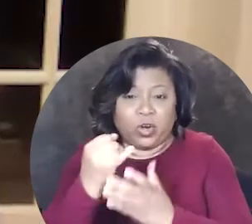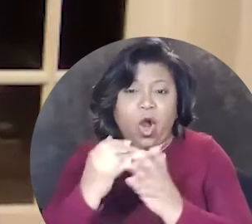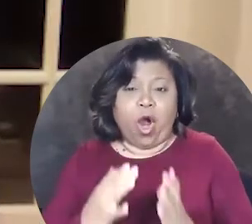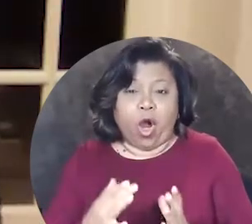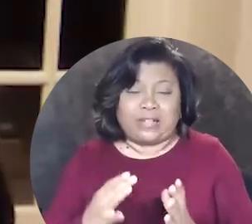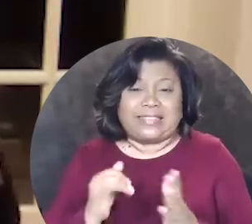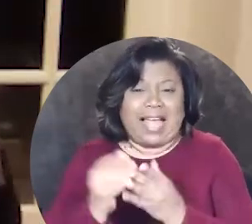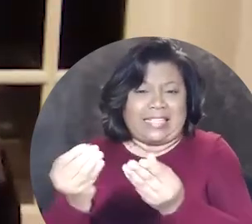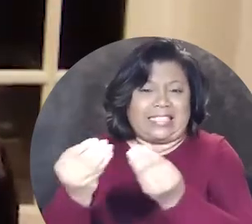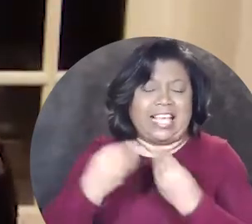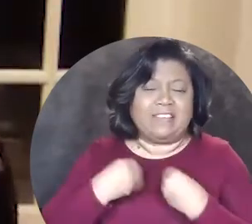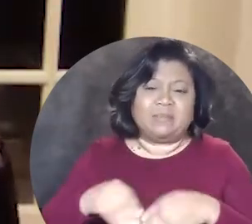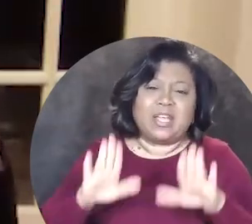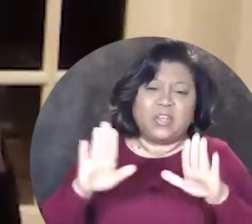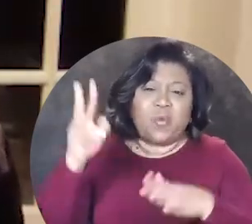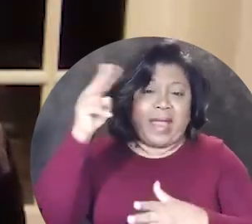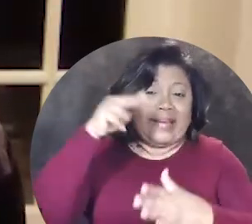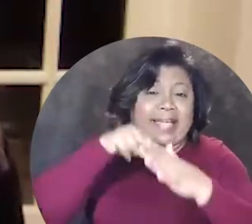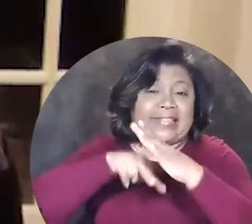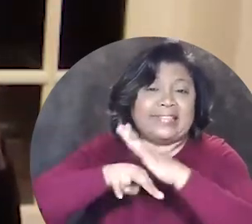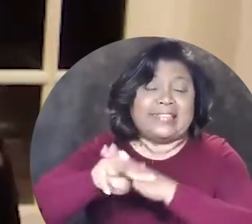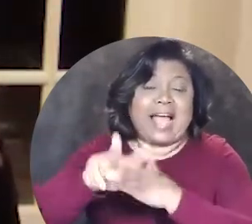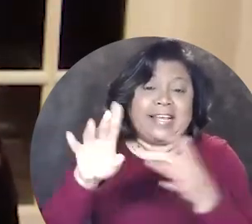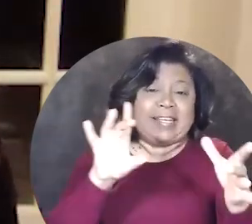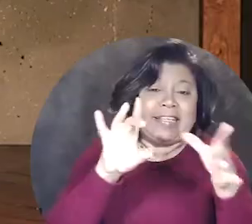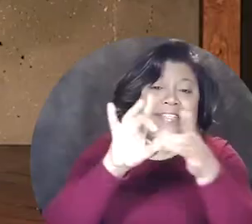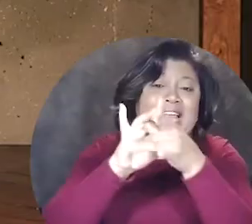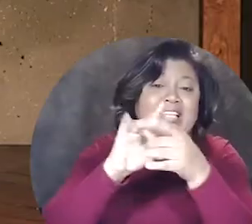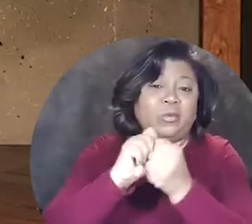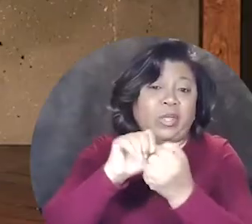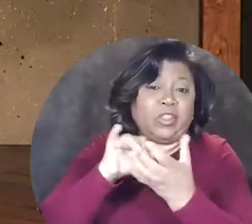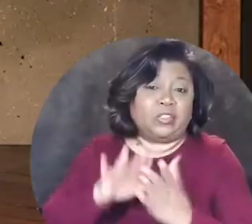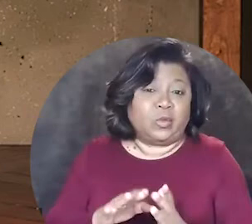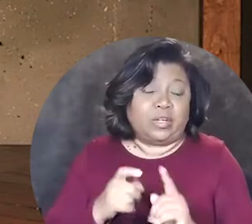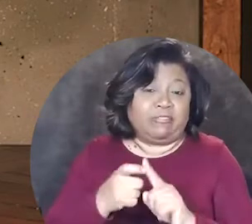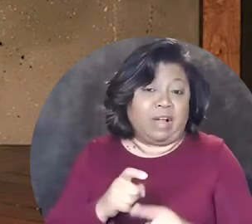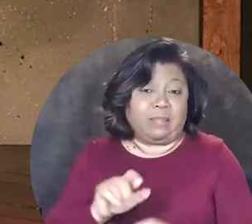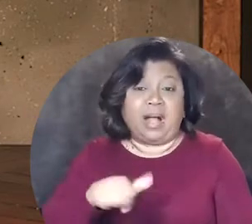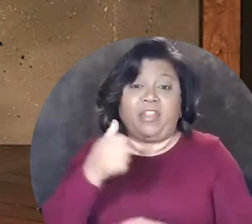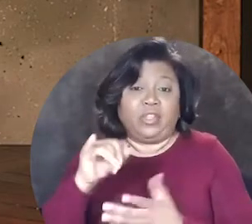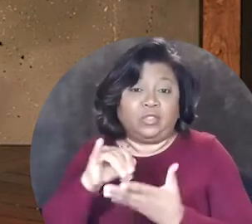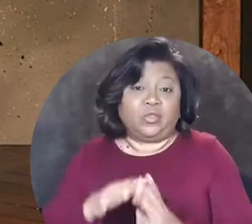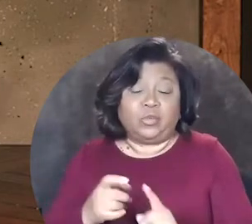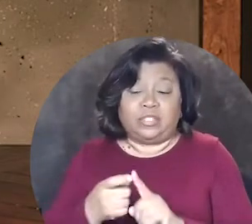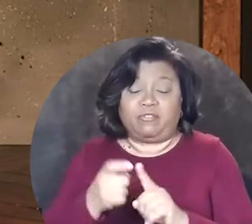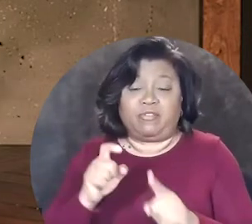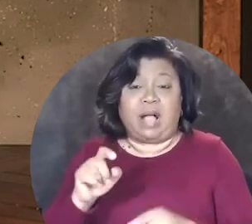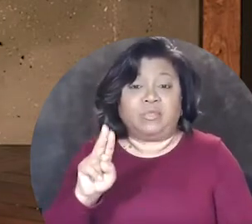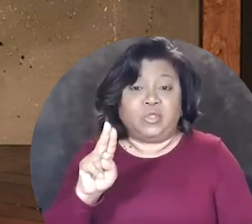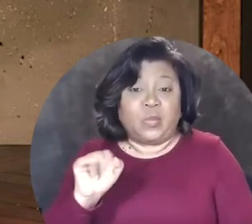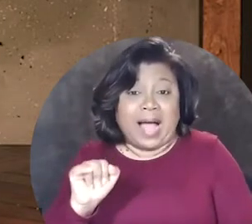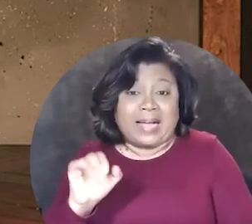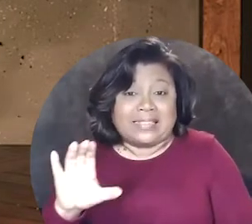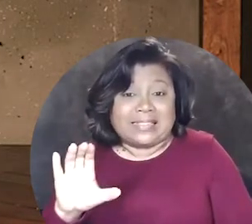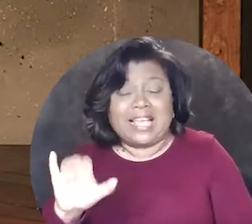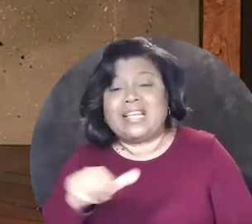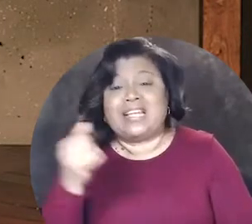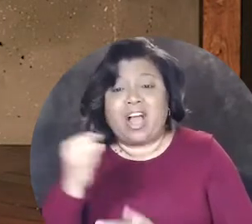artists has given me great insights, connecting with students from UIC and